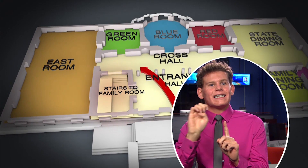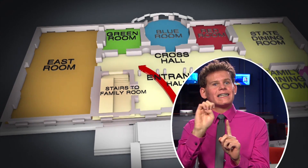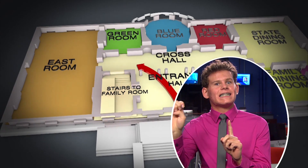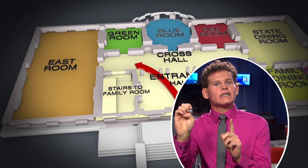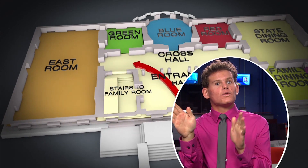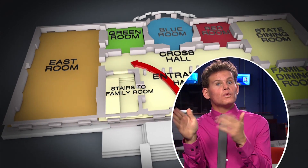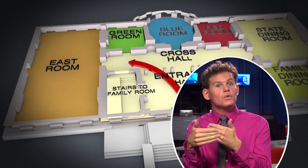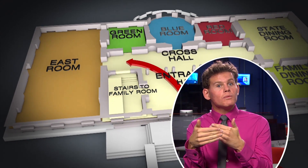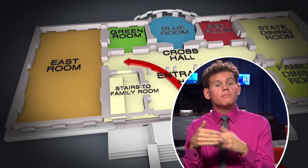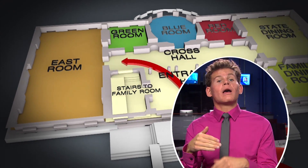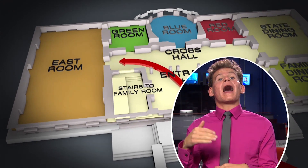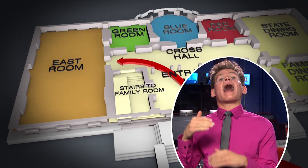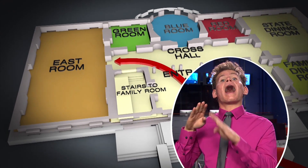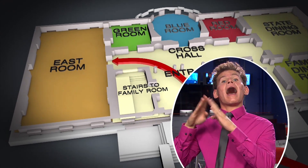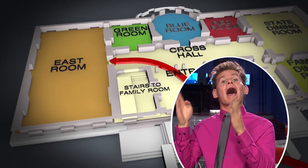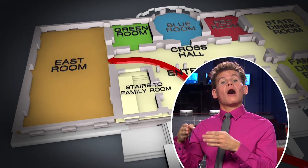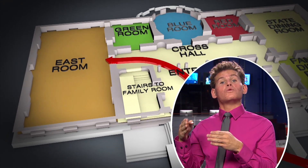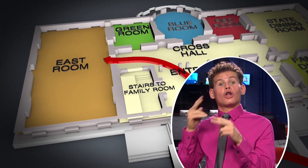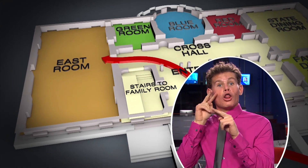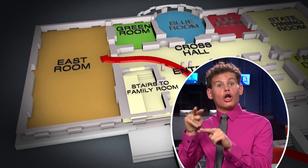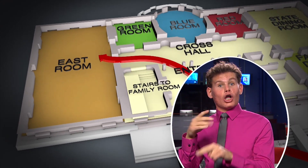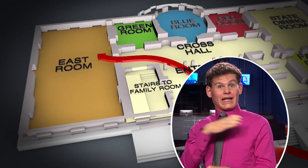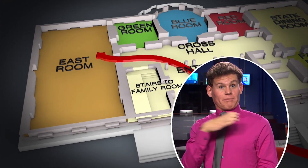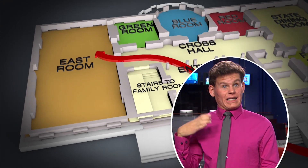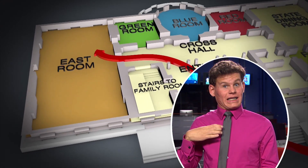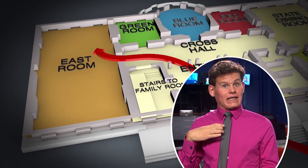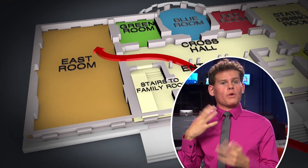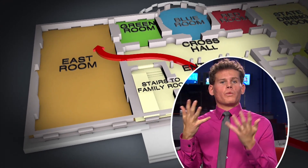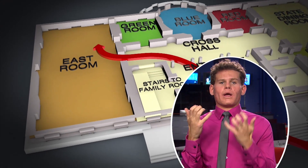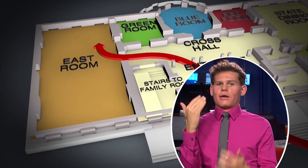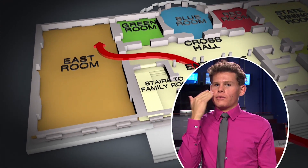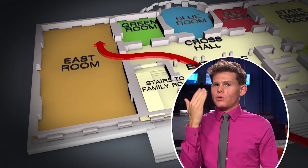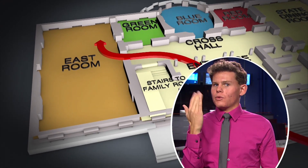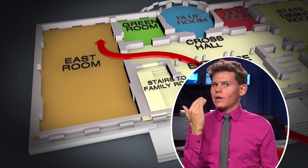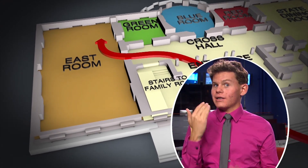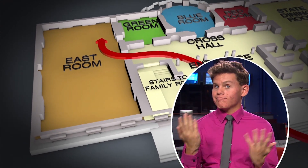to have gotten to the East Room. A House oversight committee wants to know why.